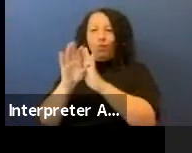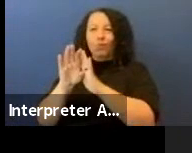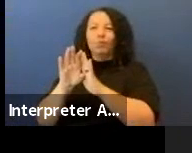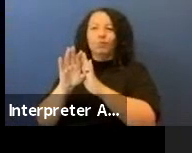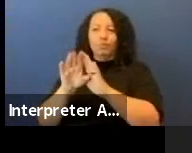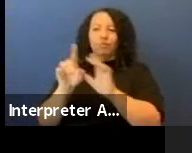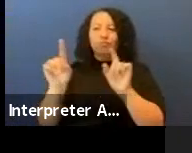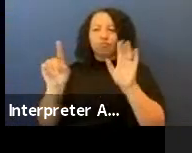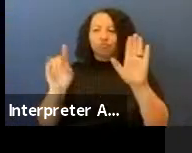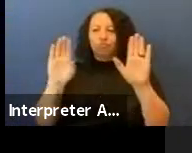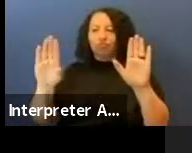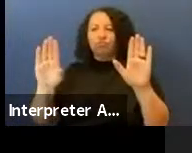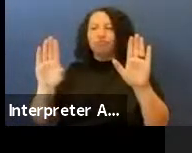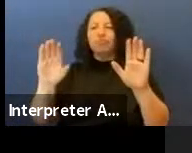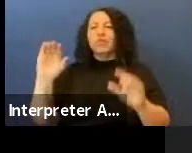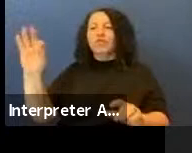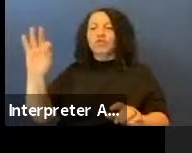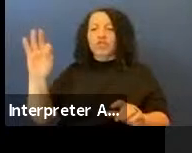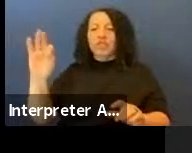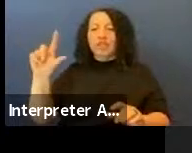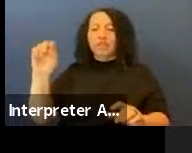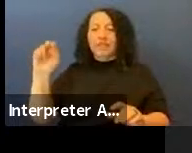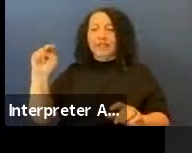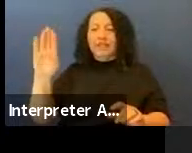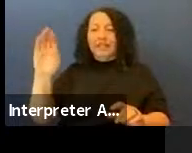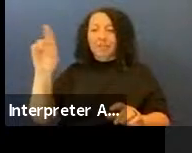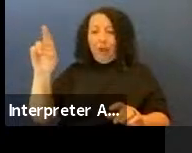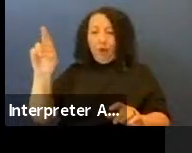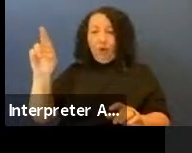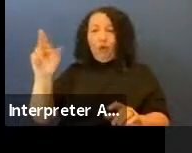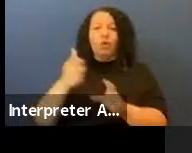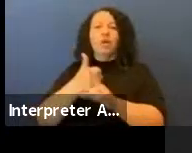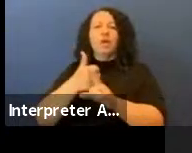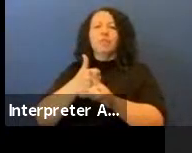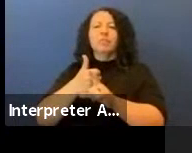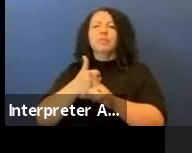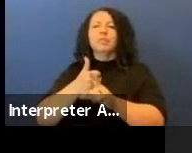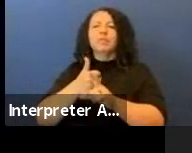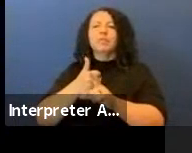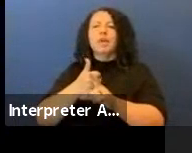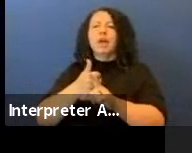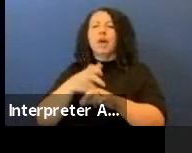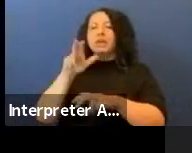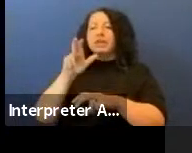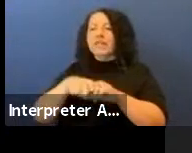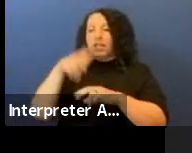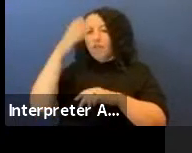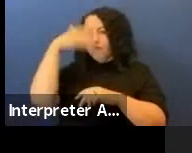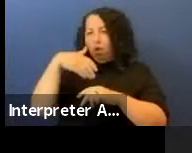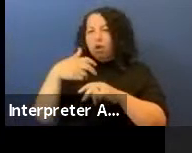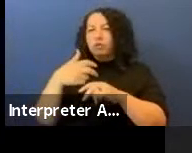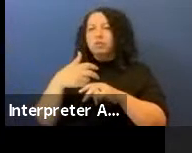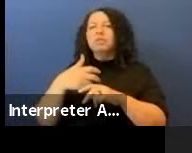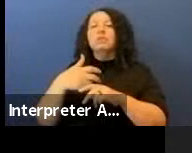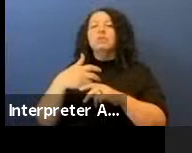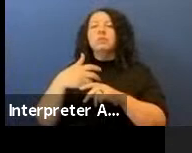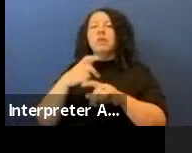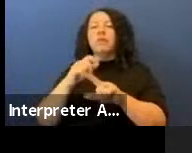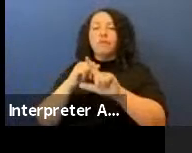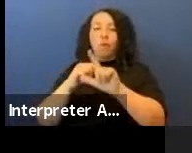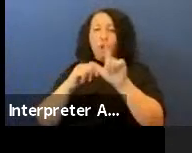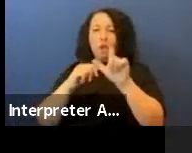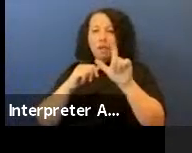Chief Lean Bear who is seated on the front row to the far left